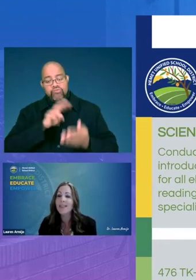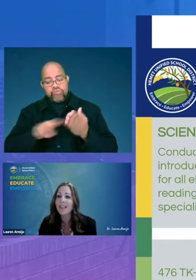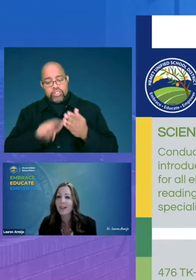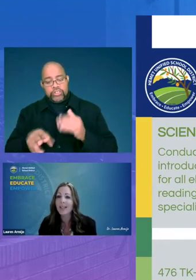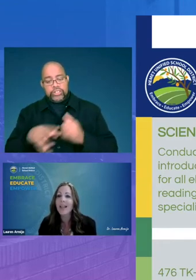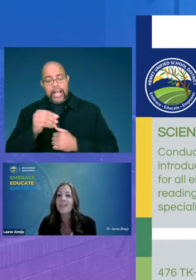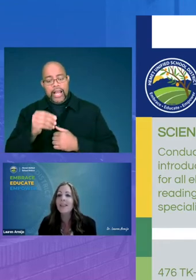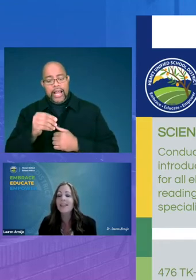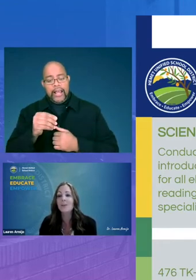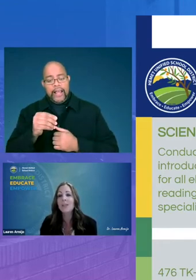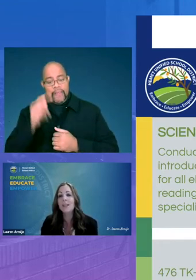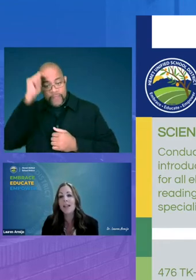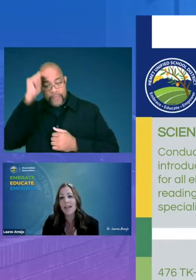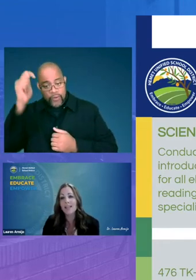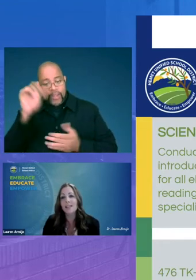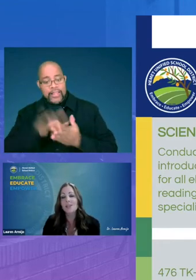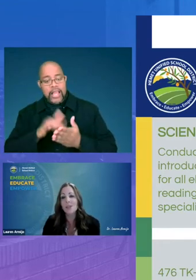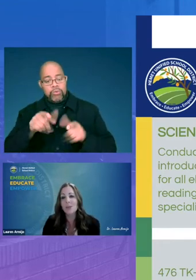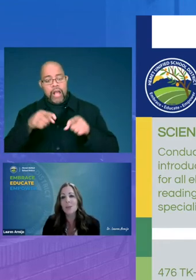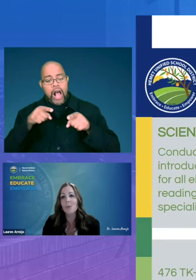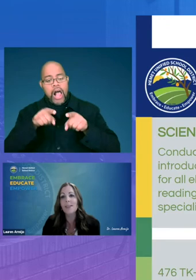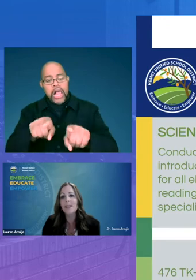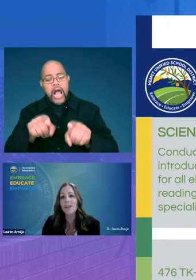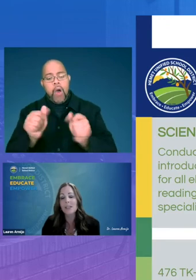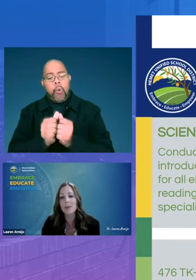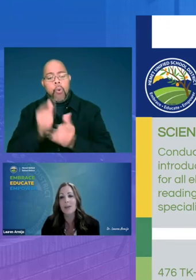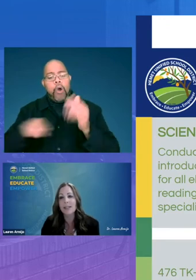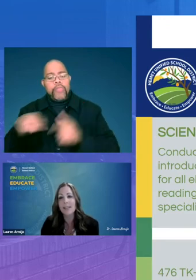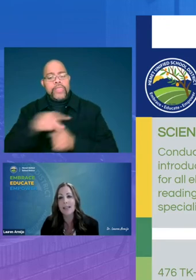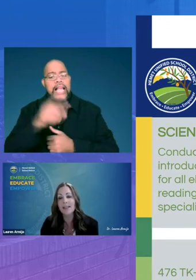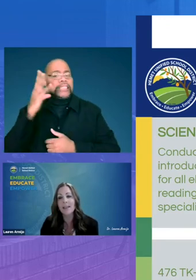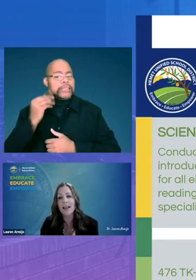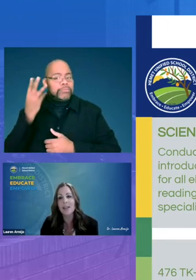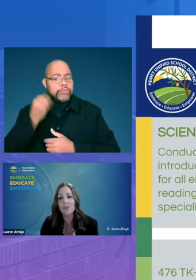theory that then would align to what they are experiencing in the classroom